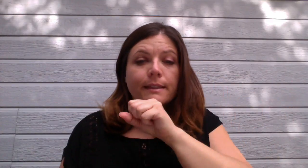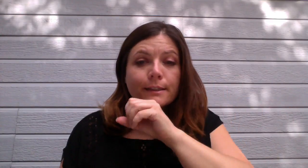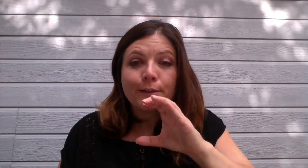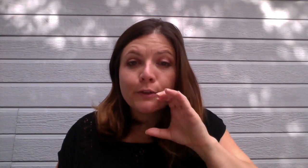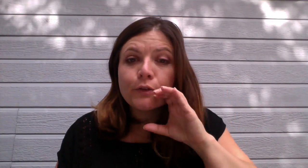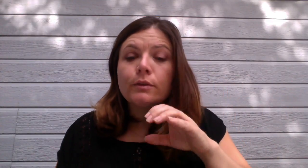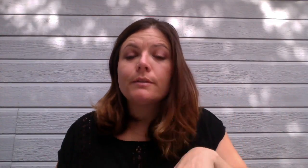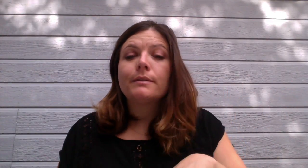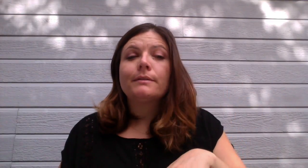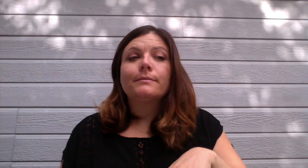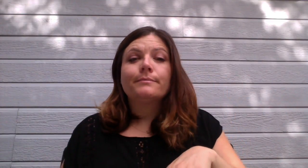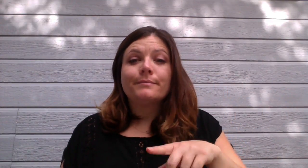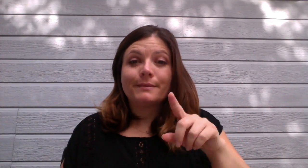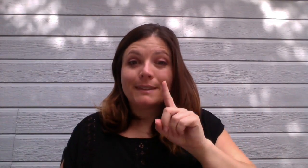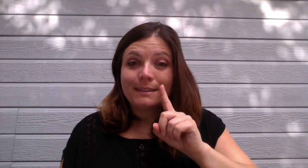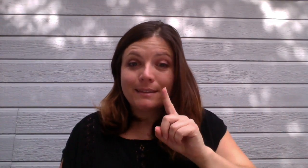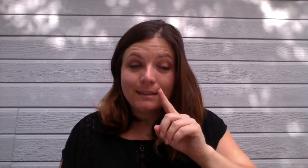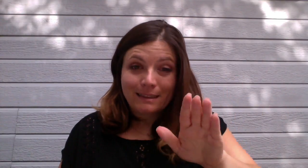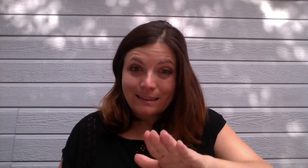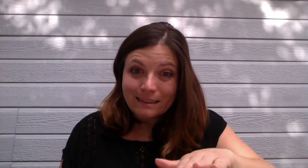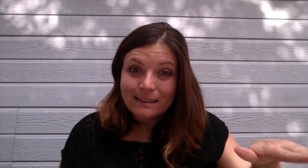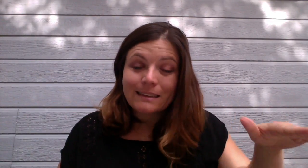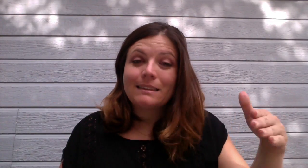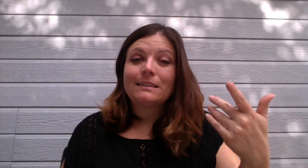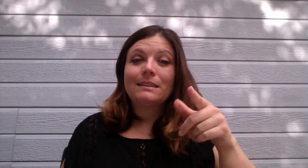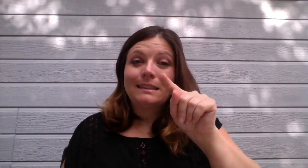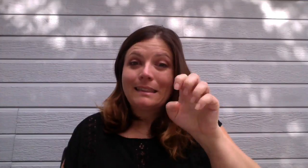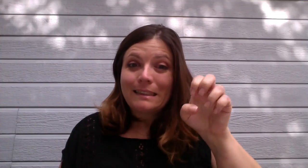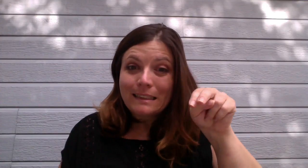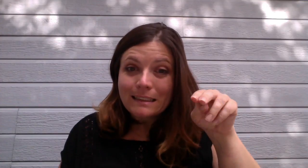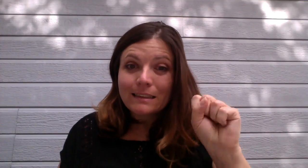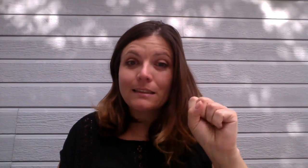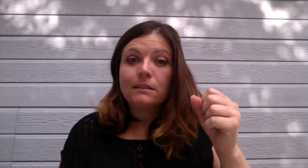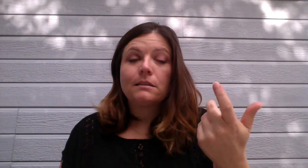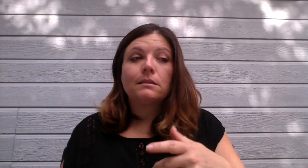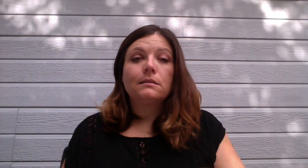deaf Senior Citizens, deaf children, teens